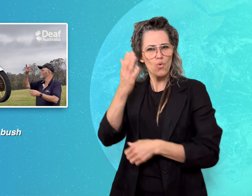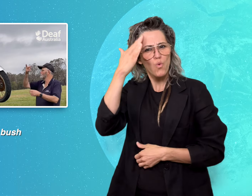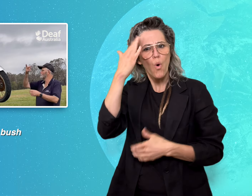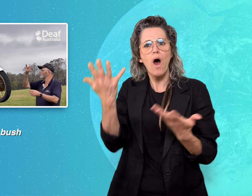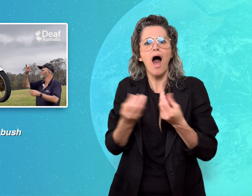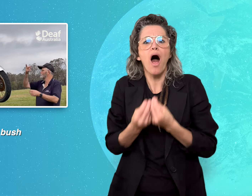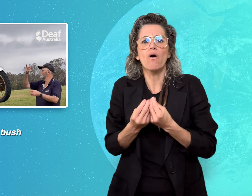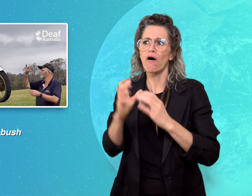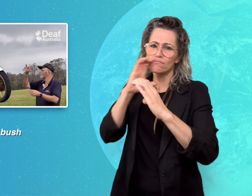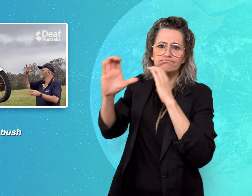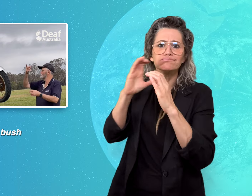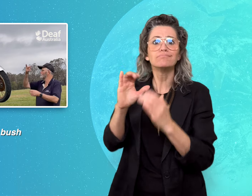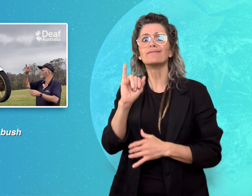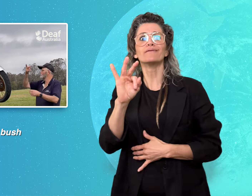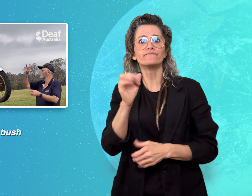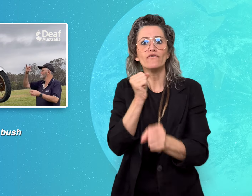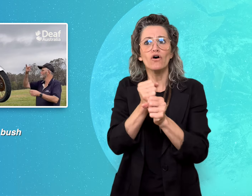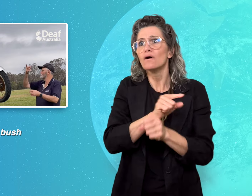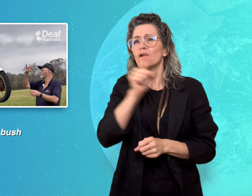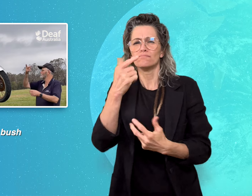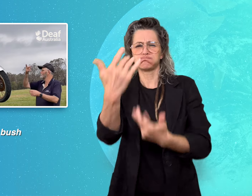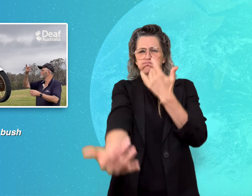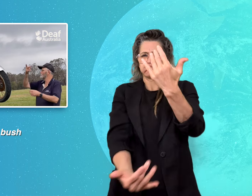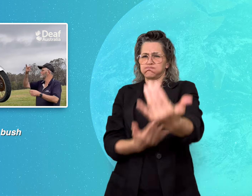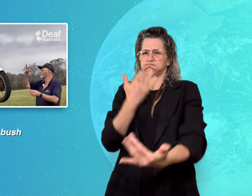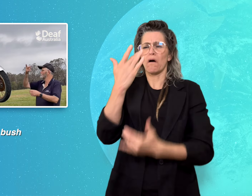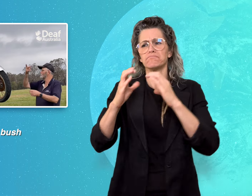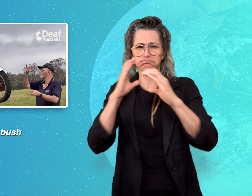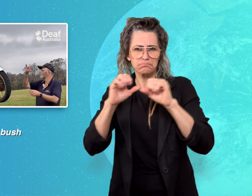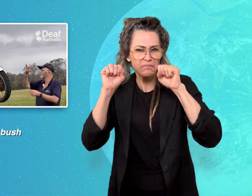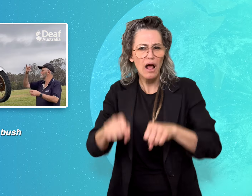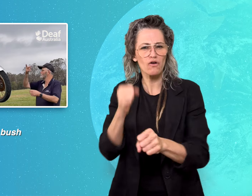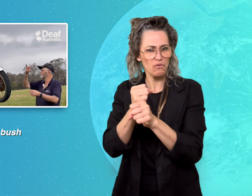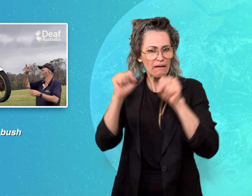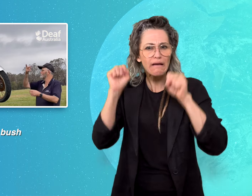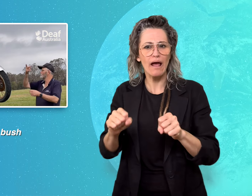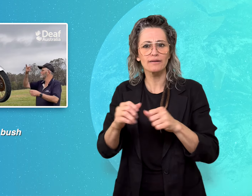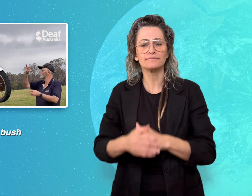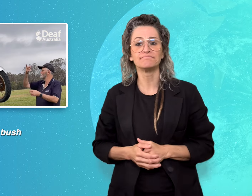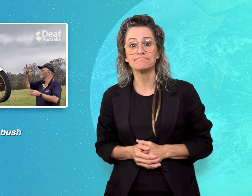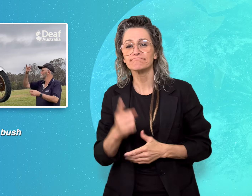of a blaze. Peter says his dedication and resilience